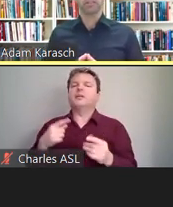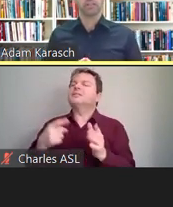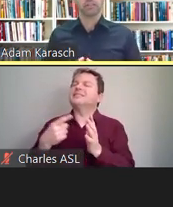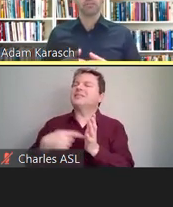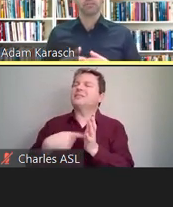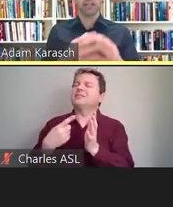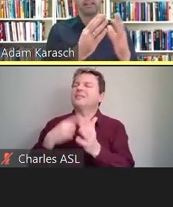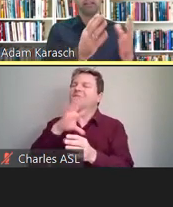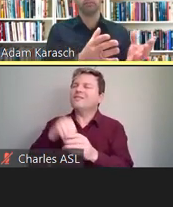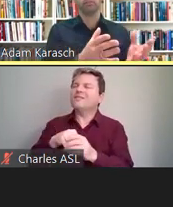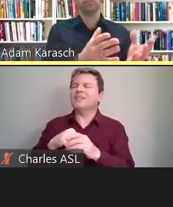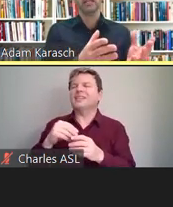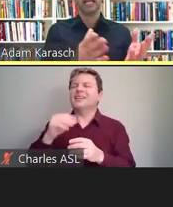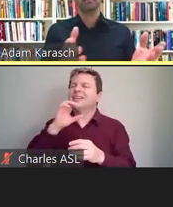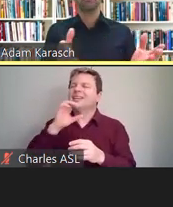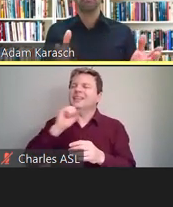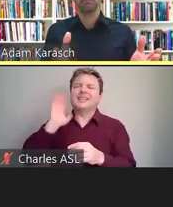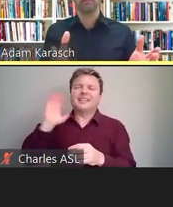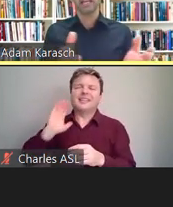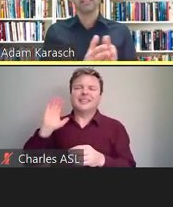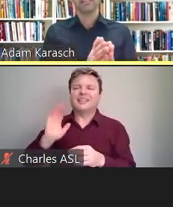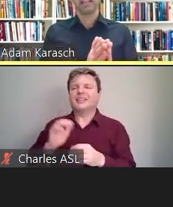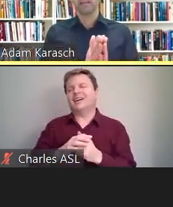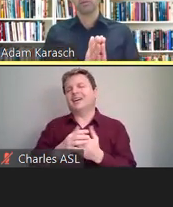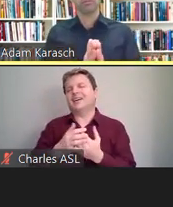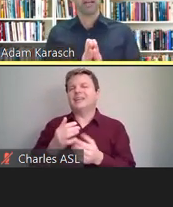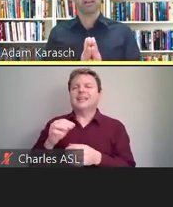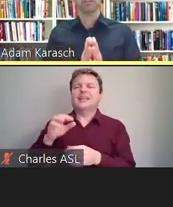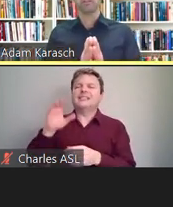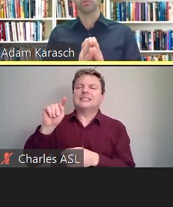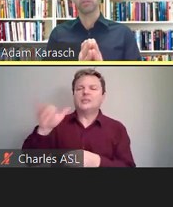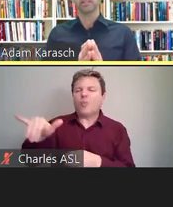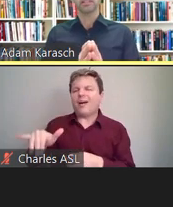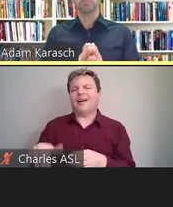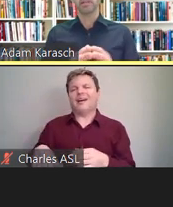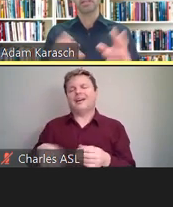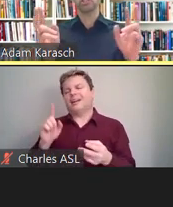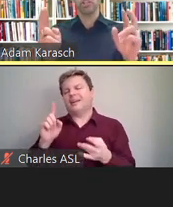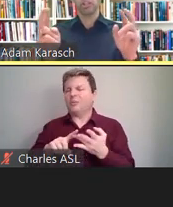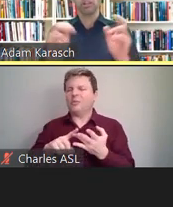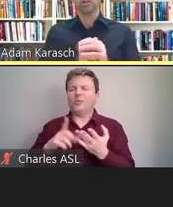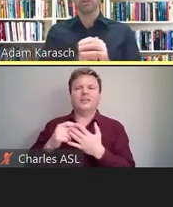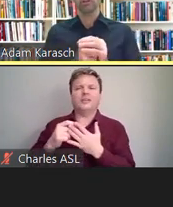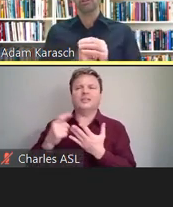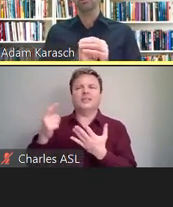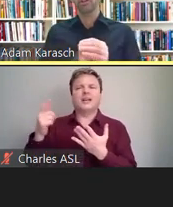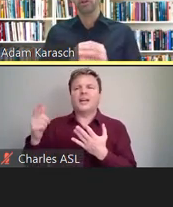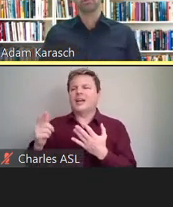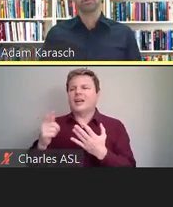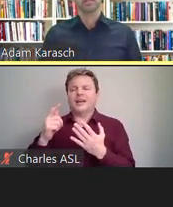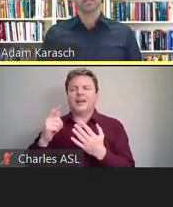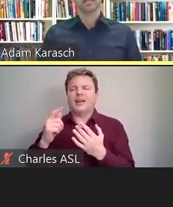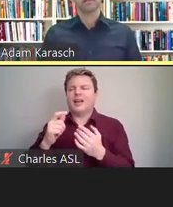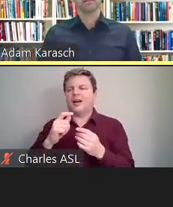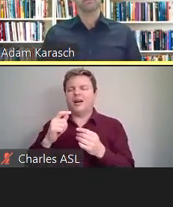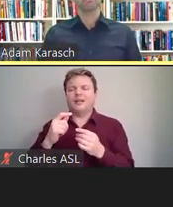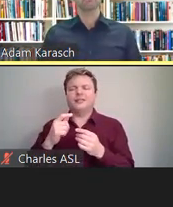such as telephone handset amplifiers or simply exchanging written notes.